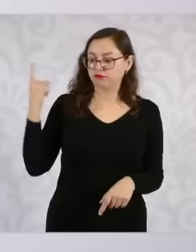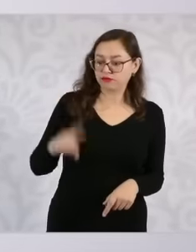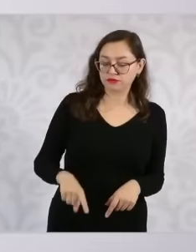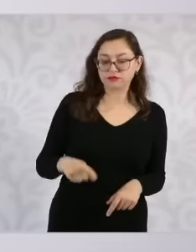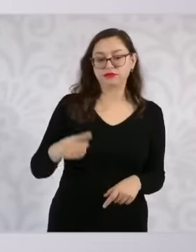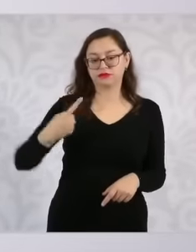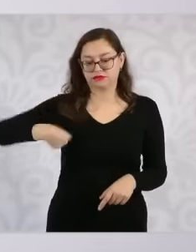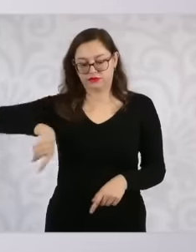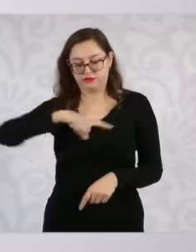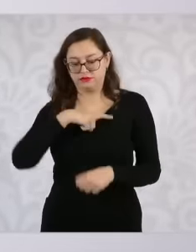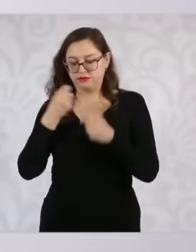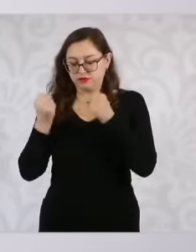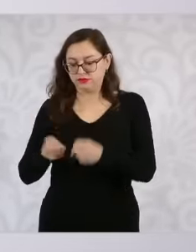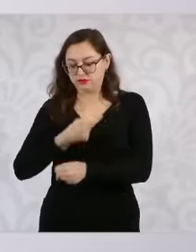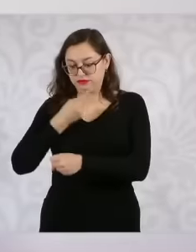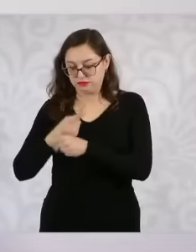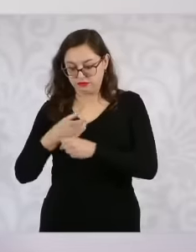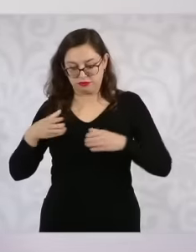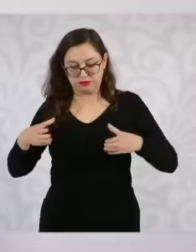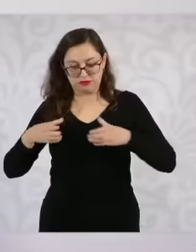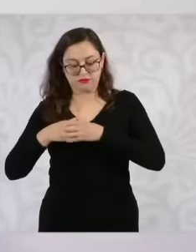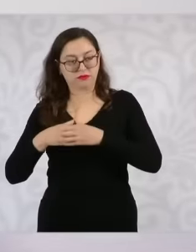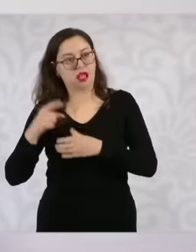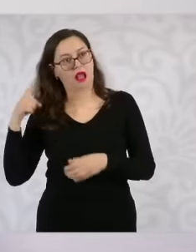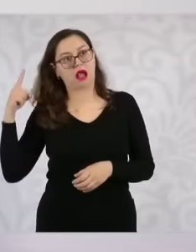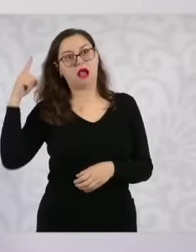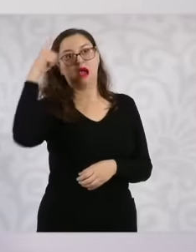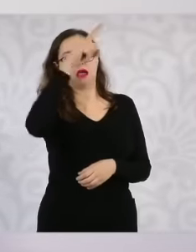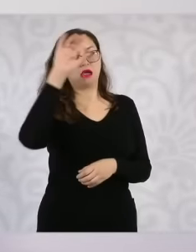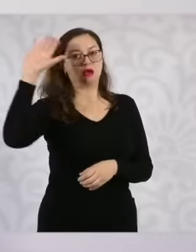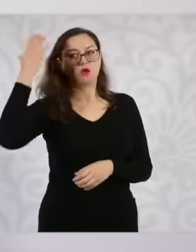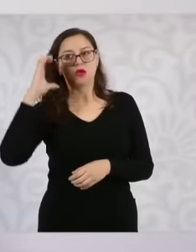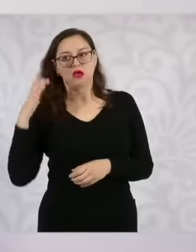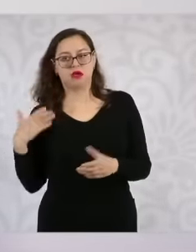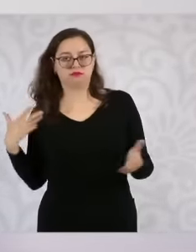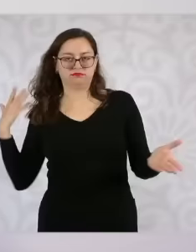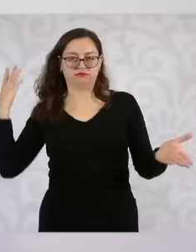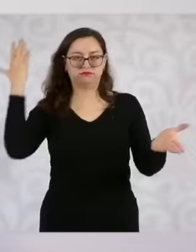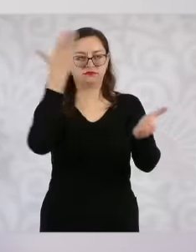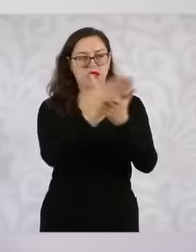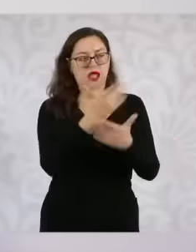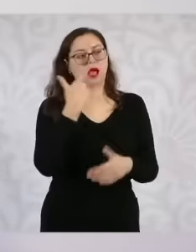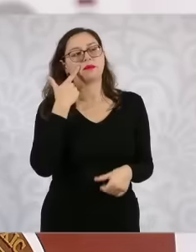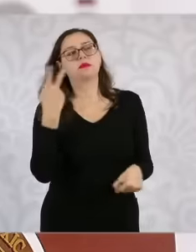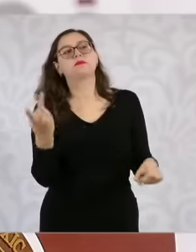to supervise tasks and also meet with the governor. It is very important to work together. hand in hand